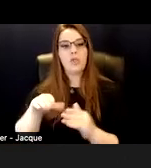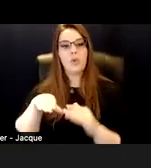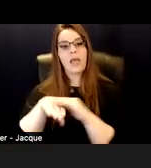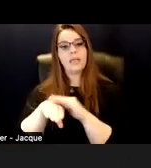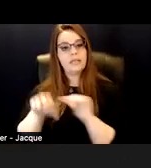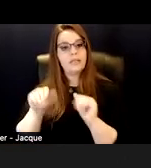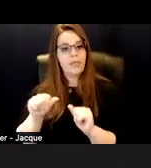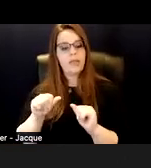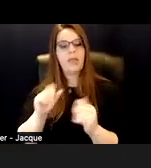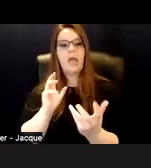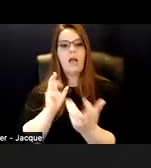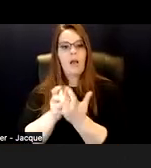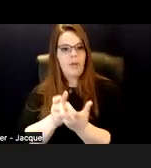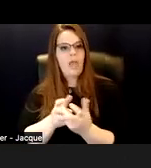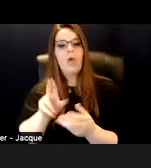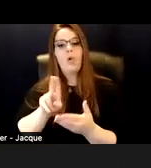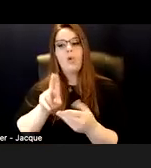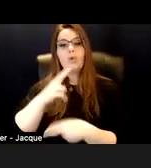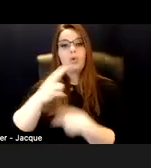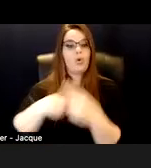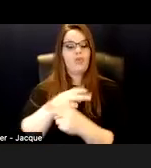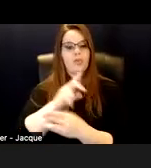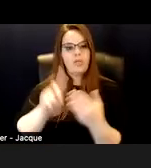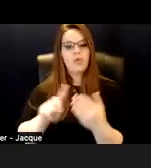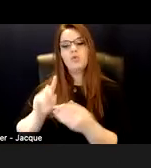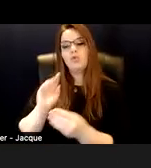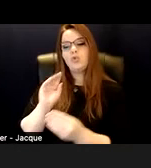and universal design to fix society rather than trying to fix the person.